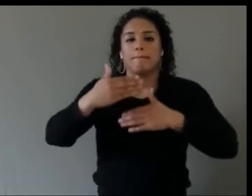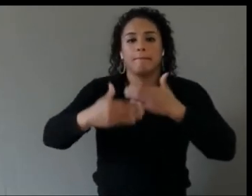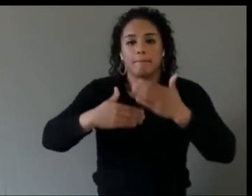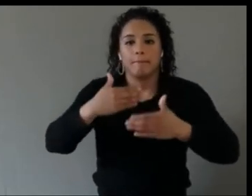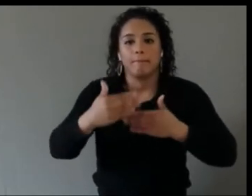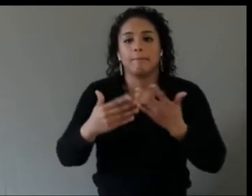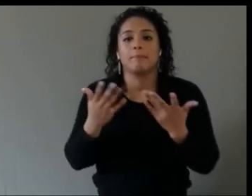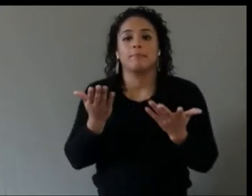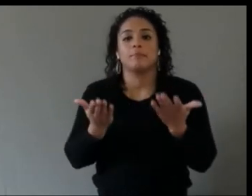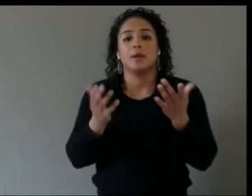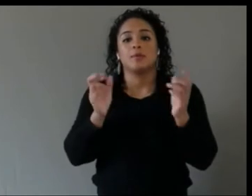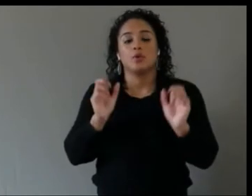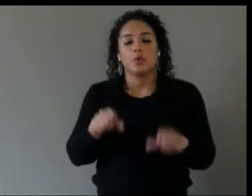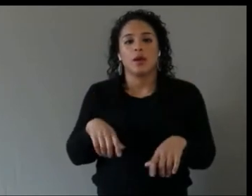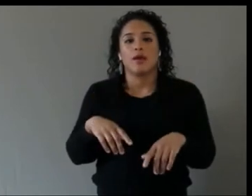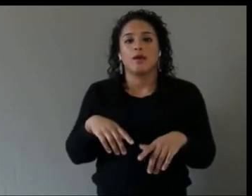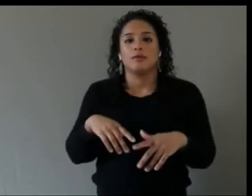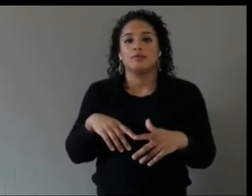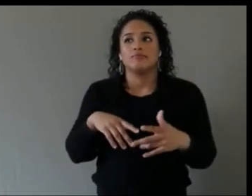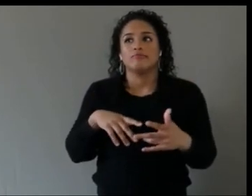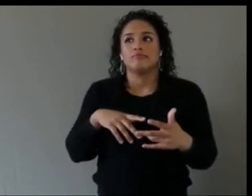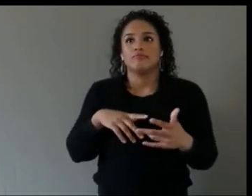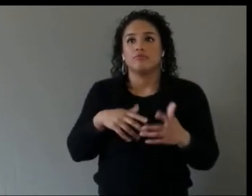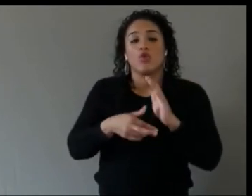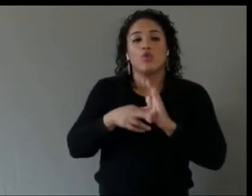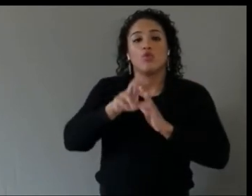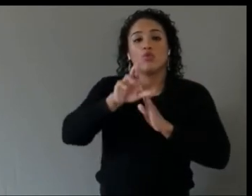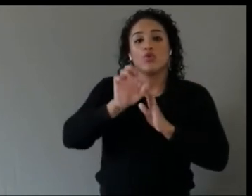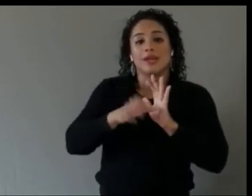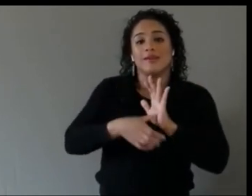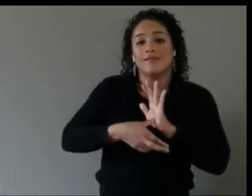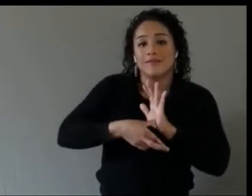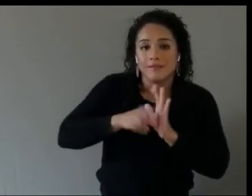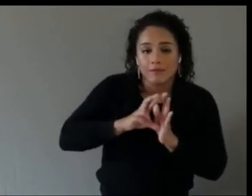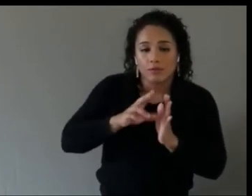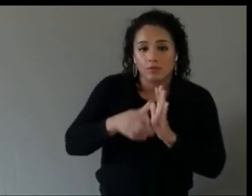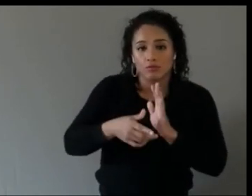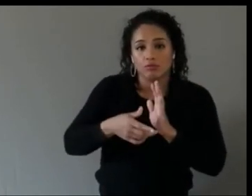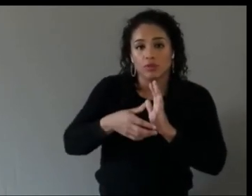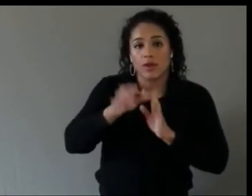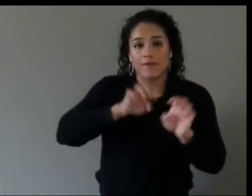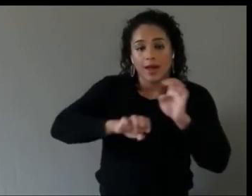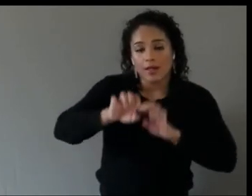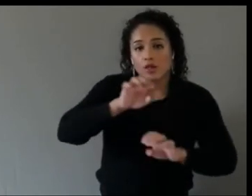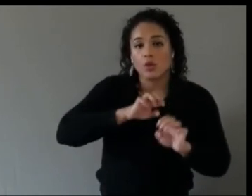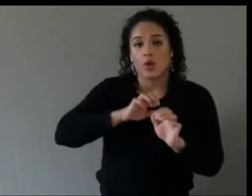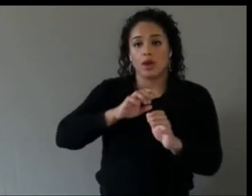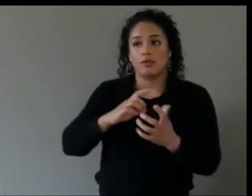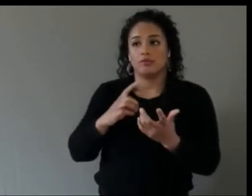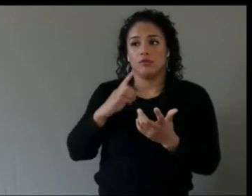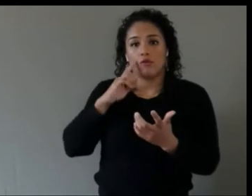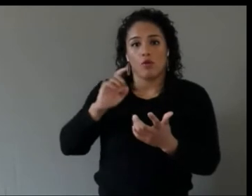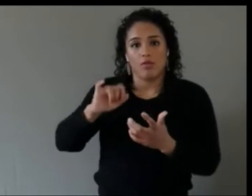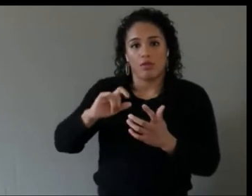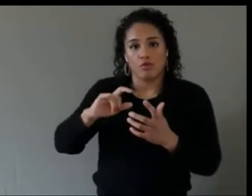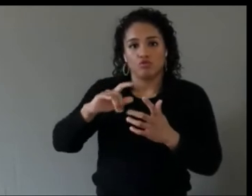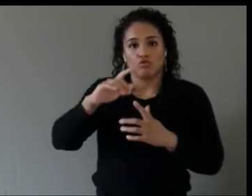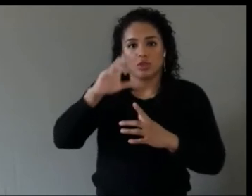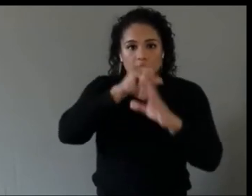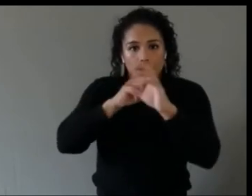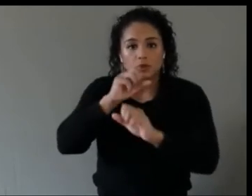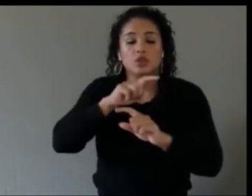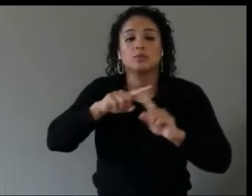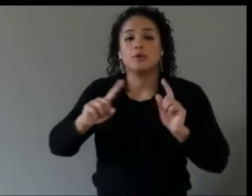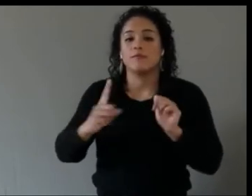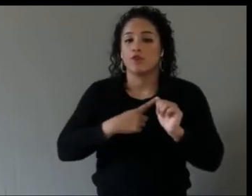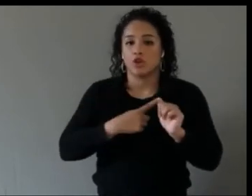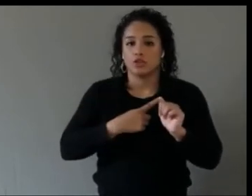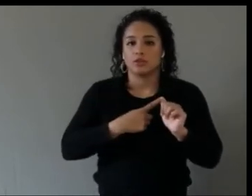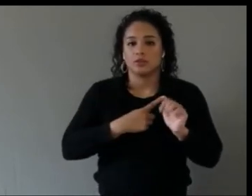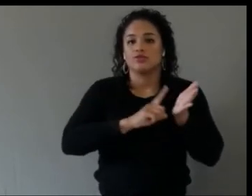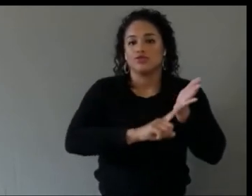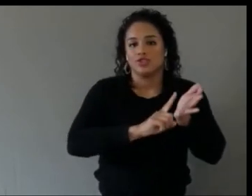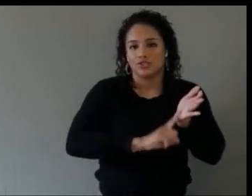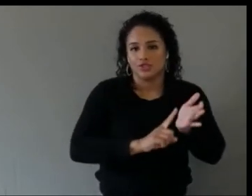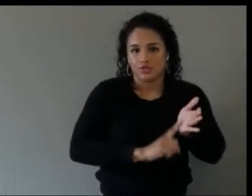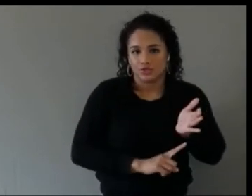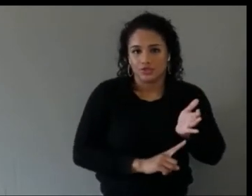reevaluate things, iterate on those research assumption, and start doing user research, doing what's called problem setting which has nothing to do with XR.